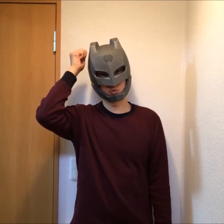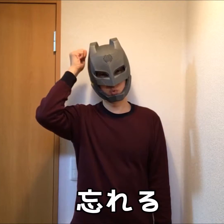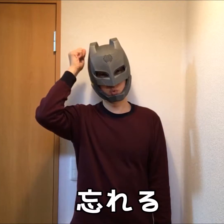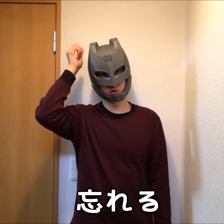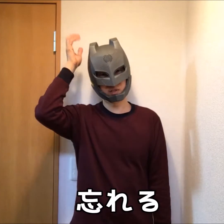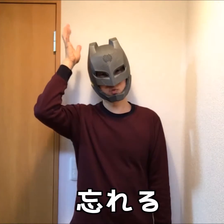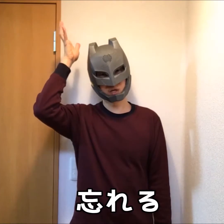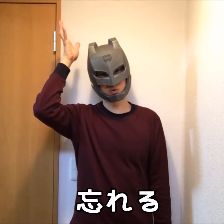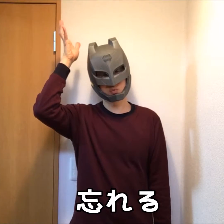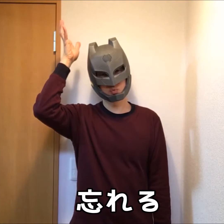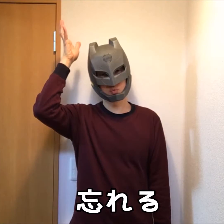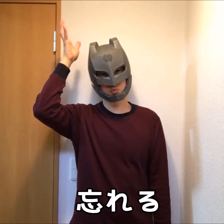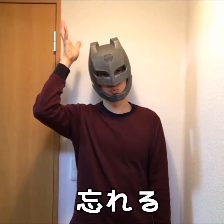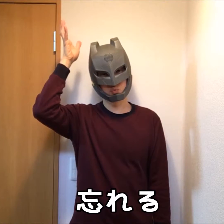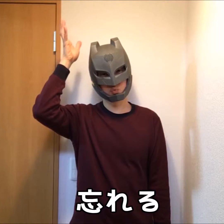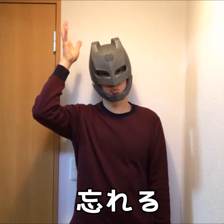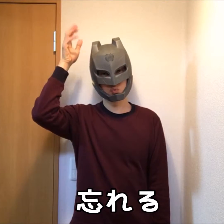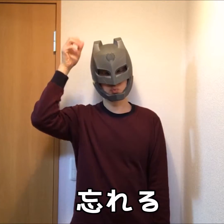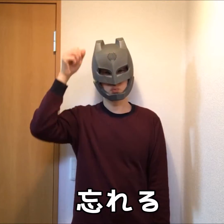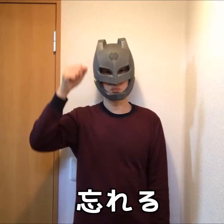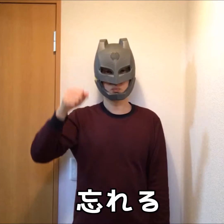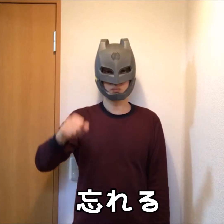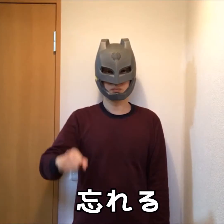Forget